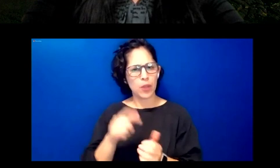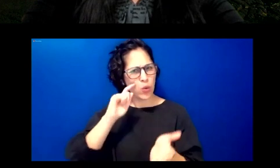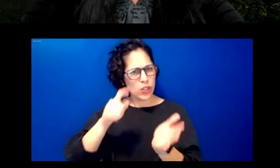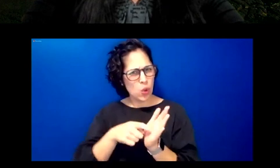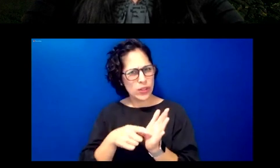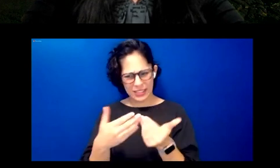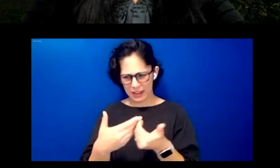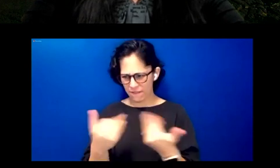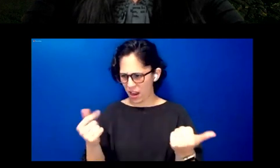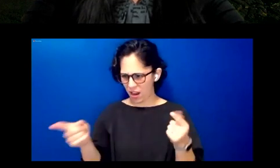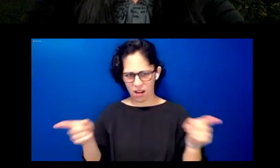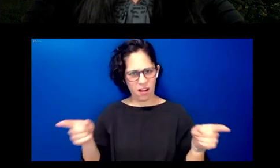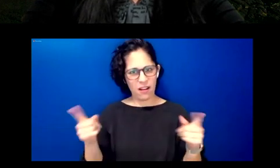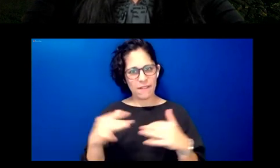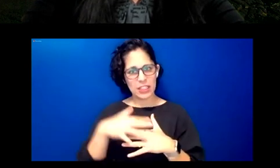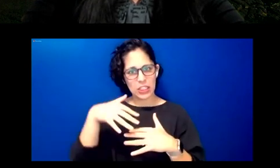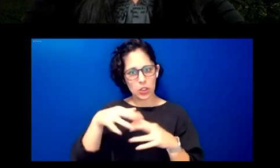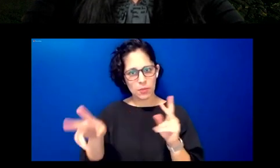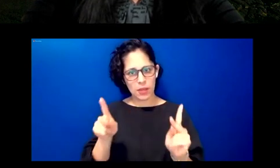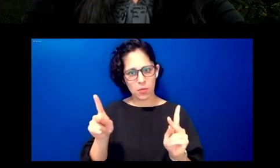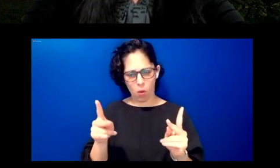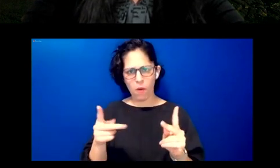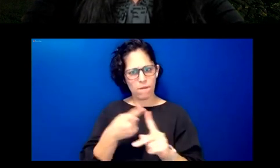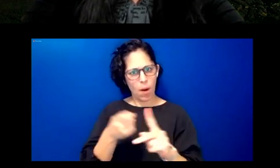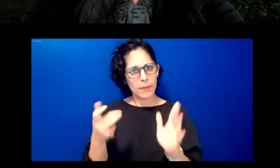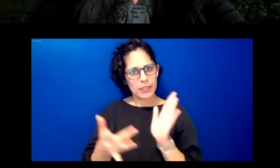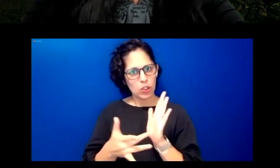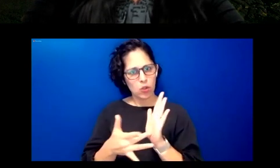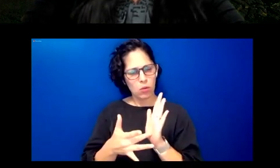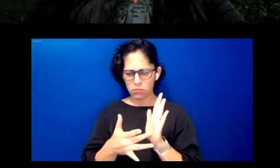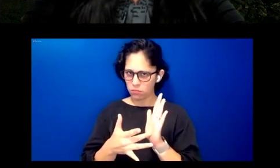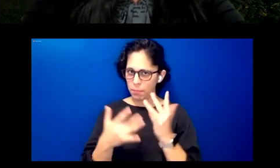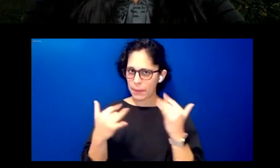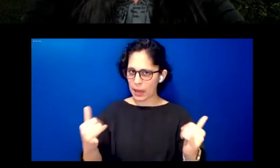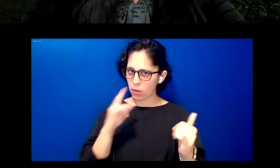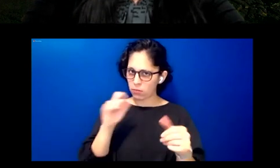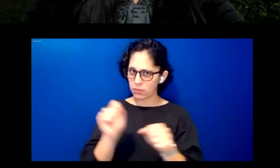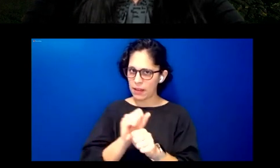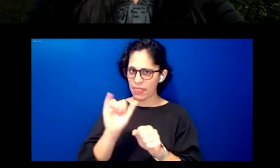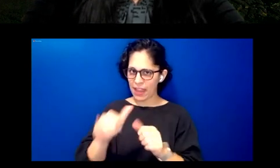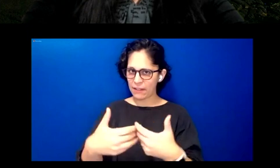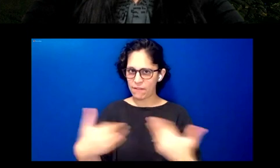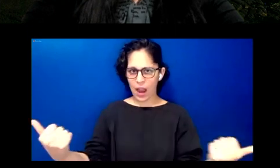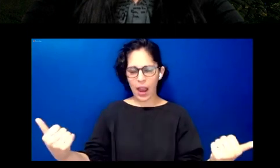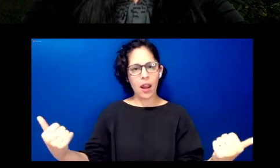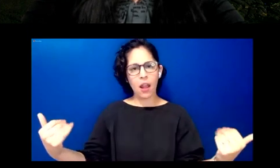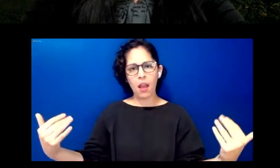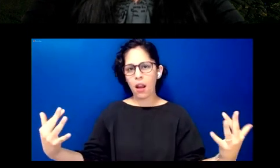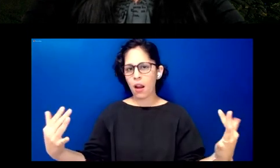peoples but can we say that the digital divide is shrinking or is it continuing to grow as